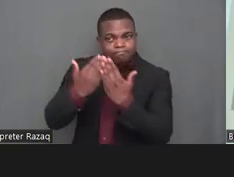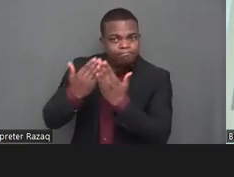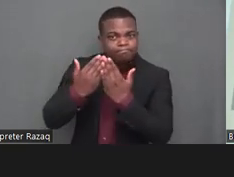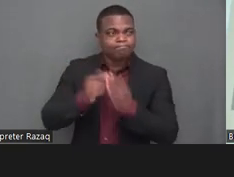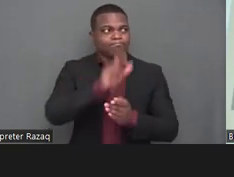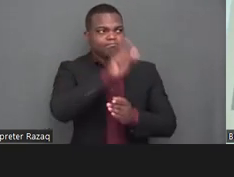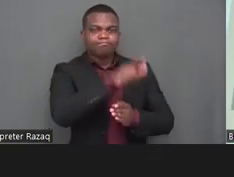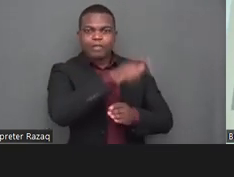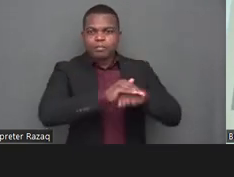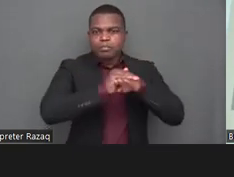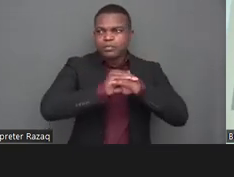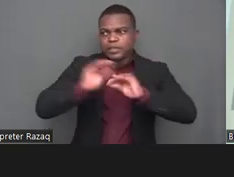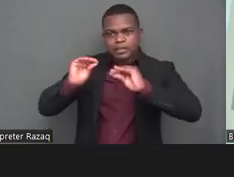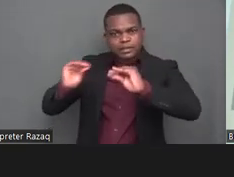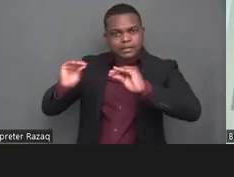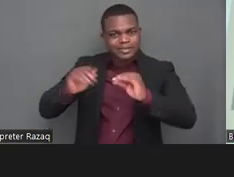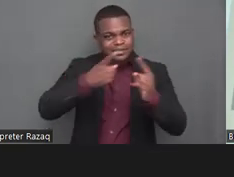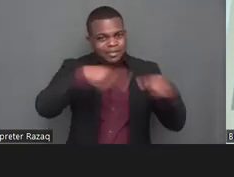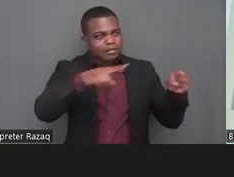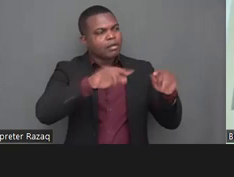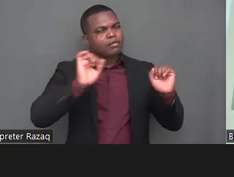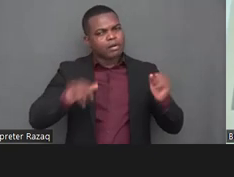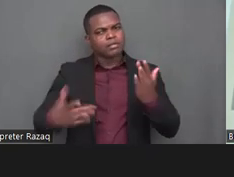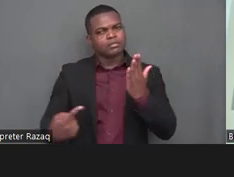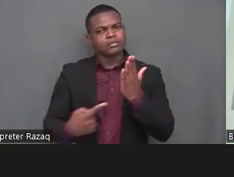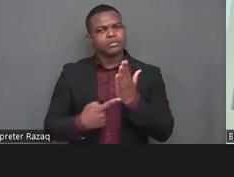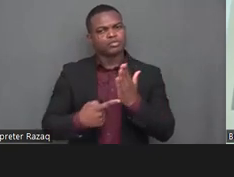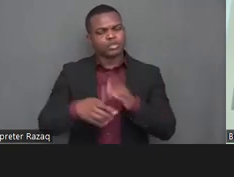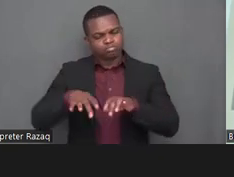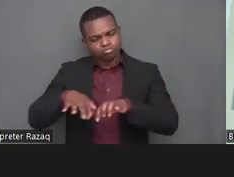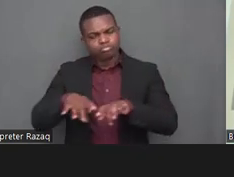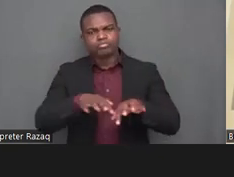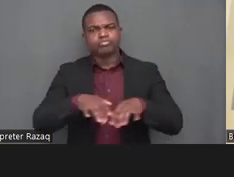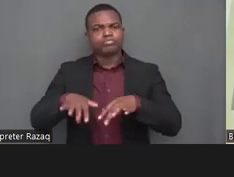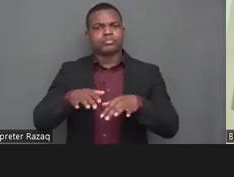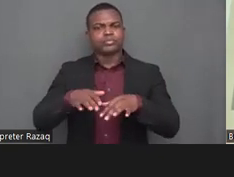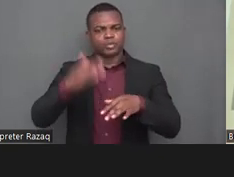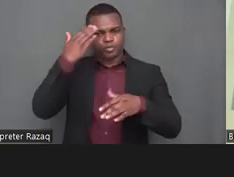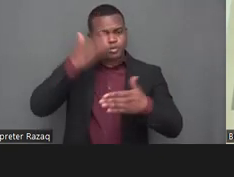stop people and to take classes virtually and presently